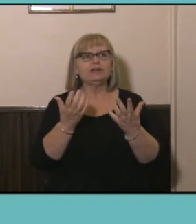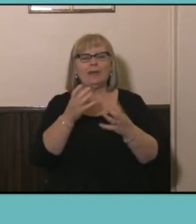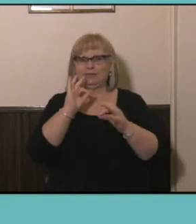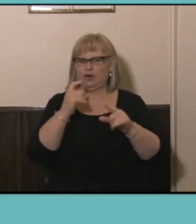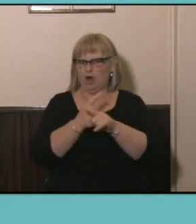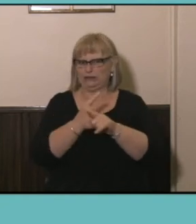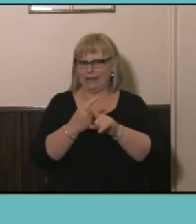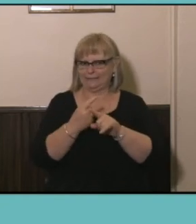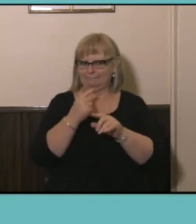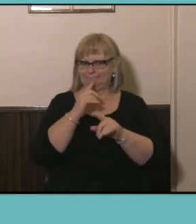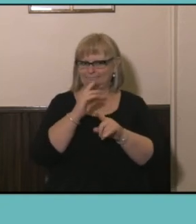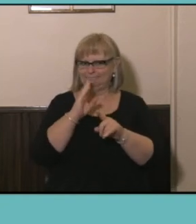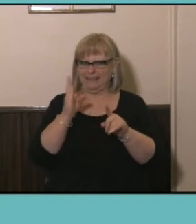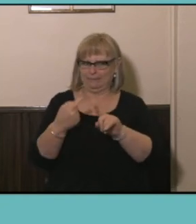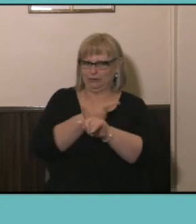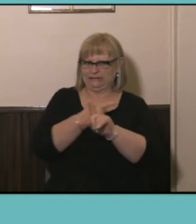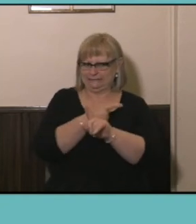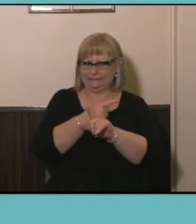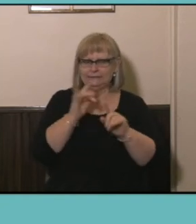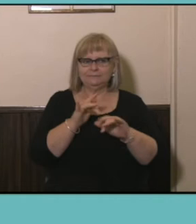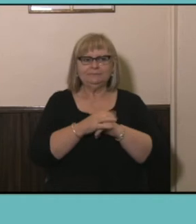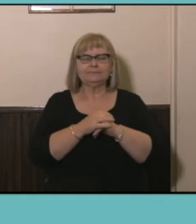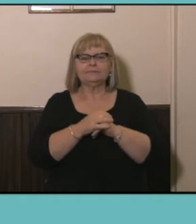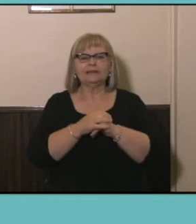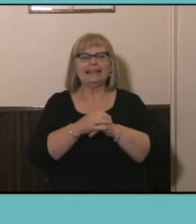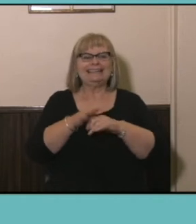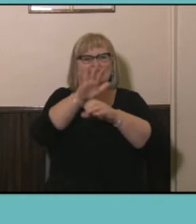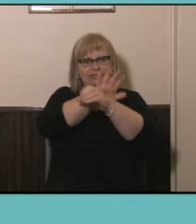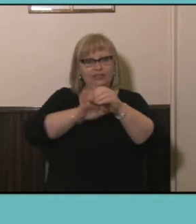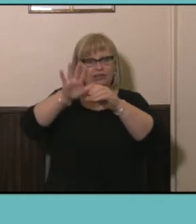far in this presentation is the greater geographic level of detail available to